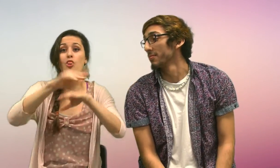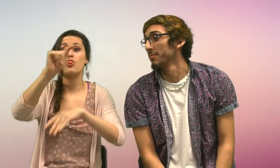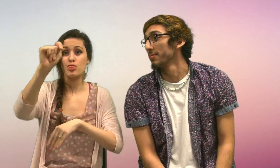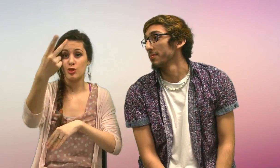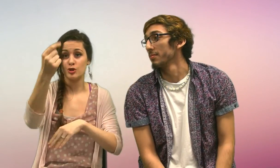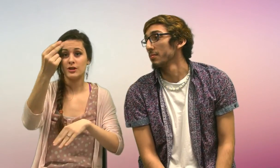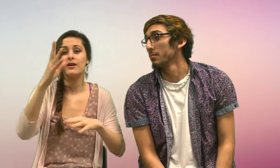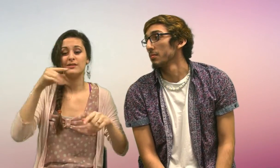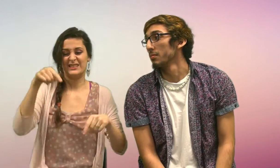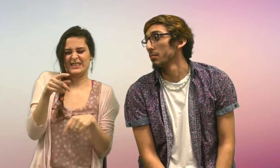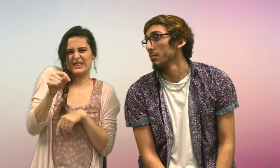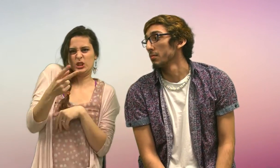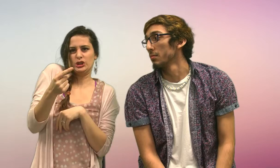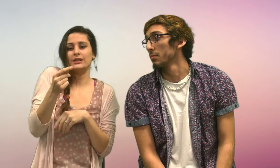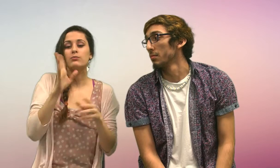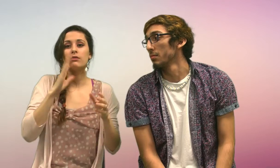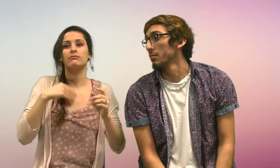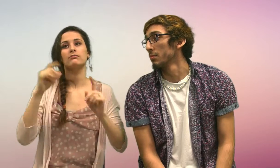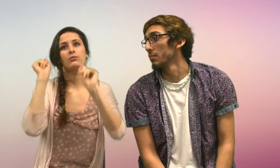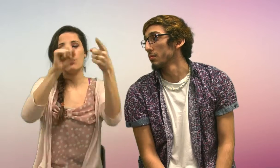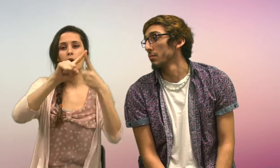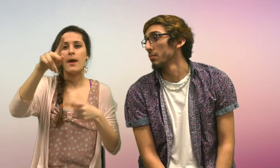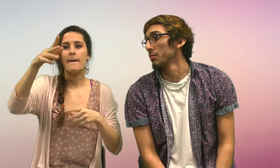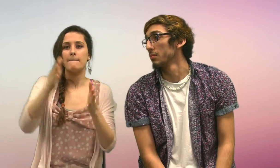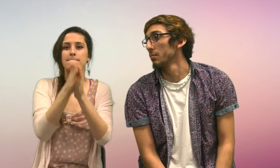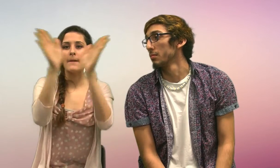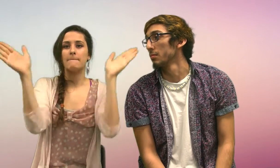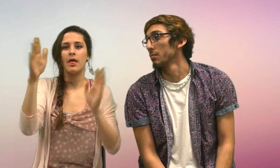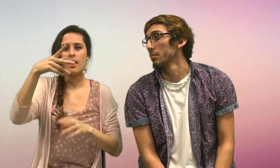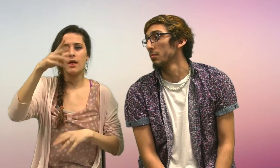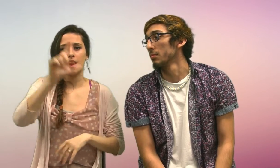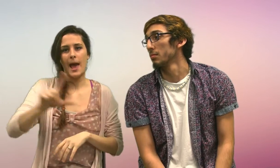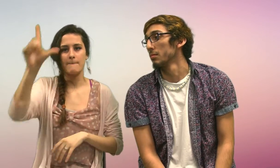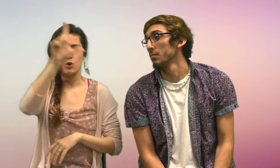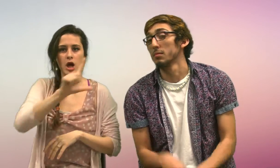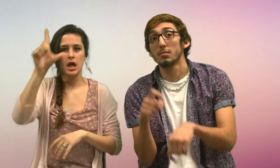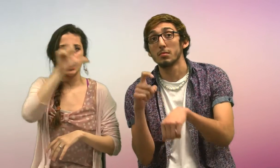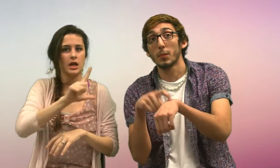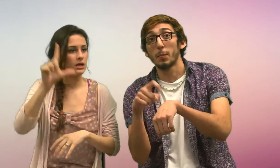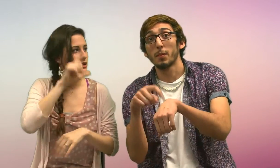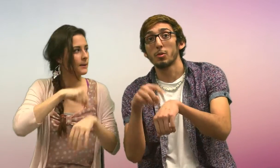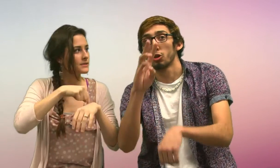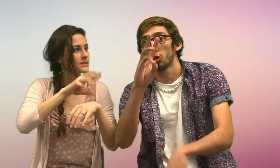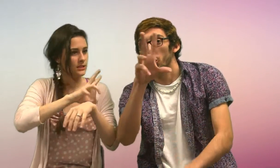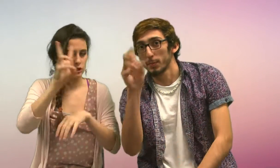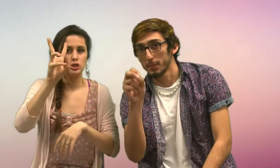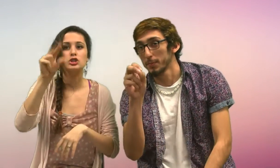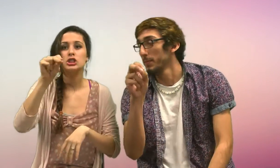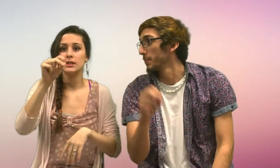I want to remind that next Thursday, I'll be going to Public Library. At 6:30 PM.